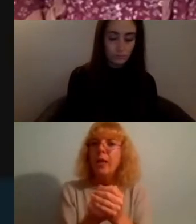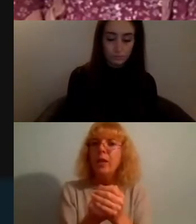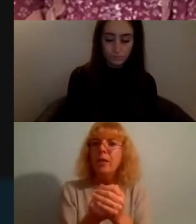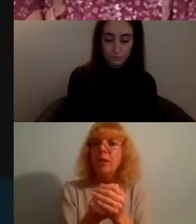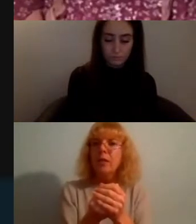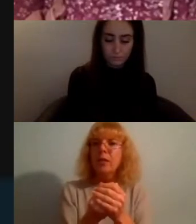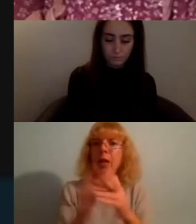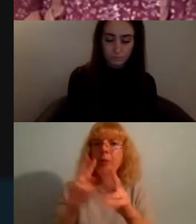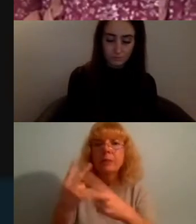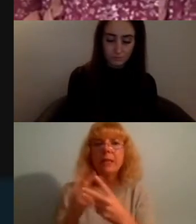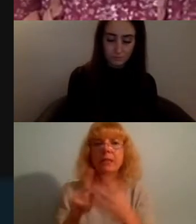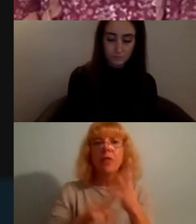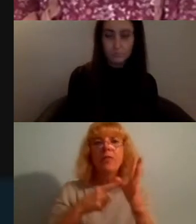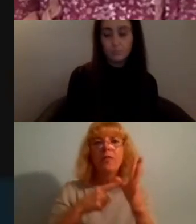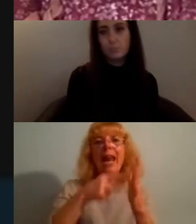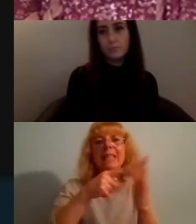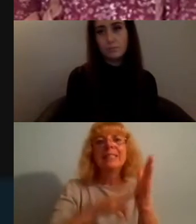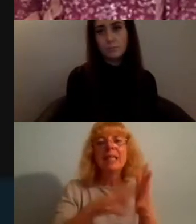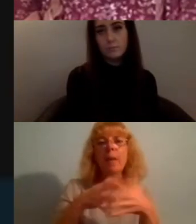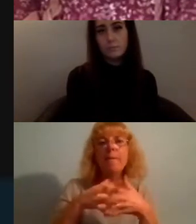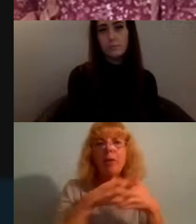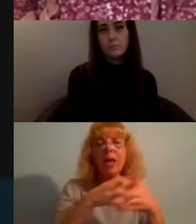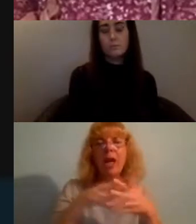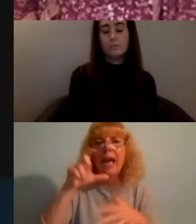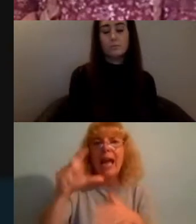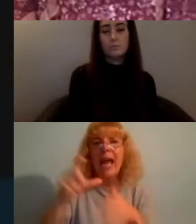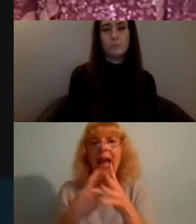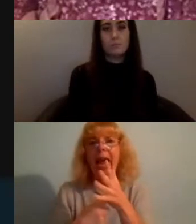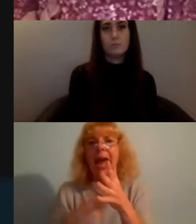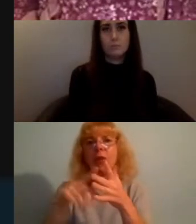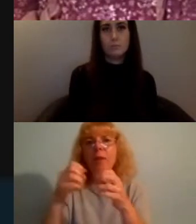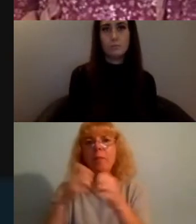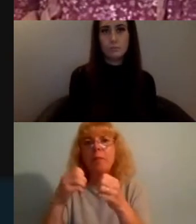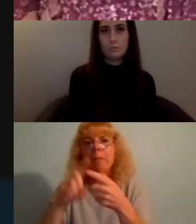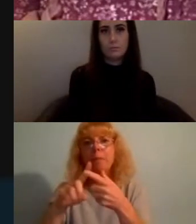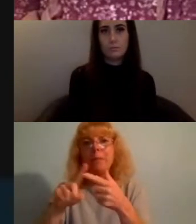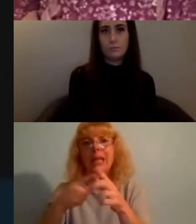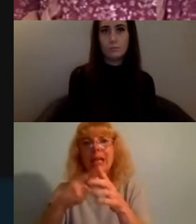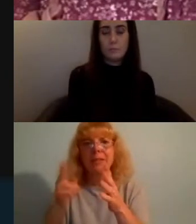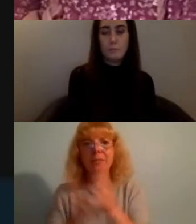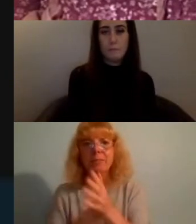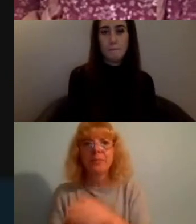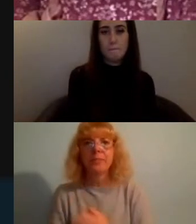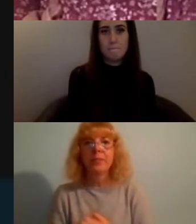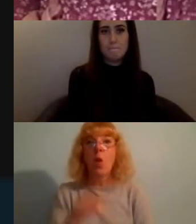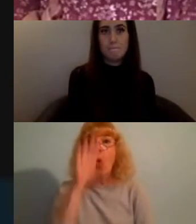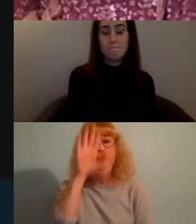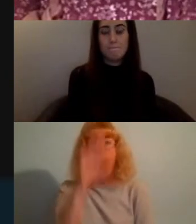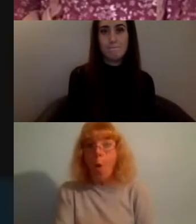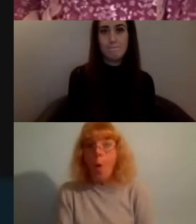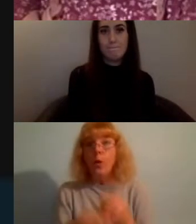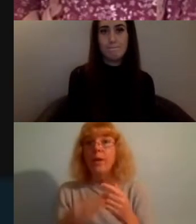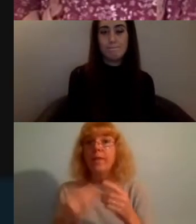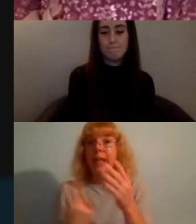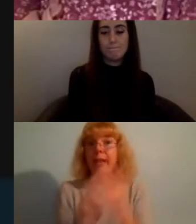the Caribbean - next slide please - so all of these events that we have put together